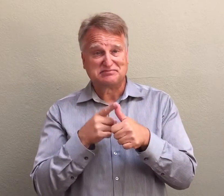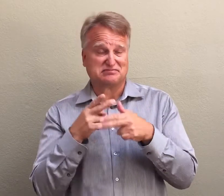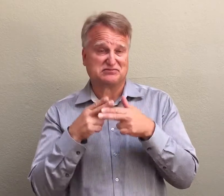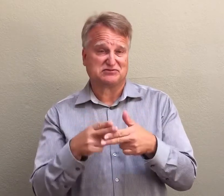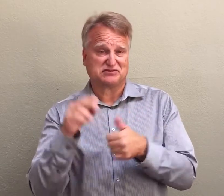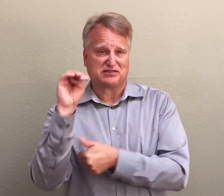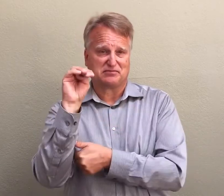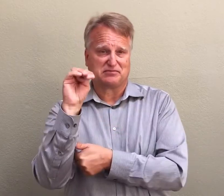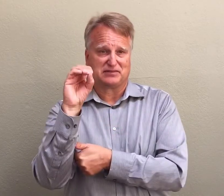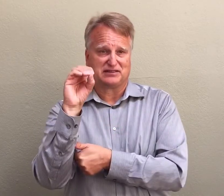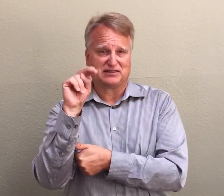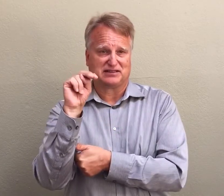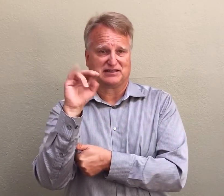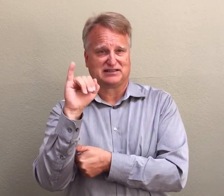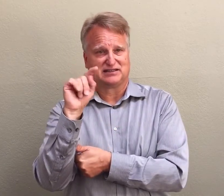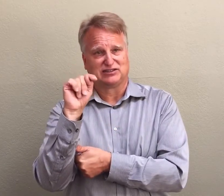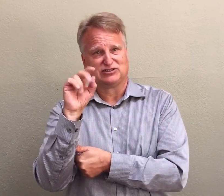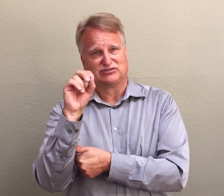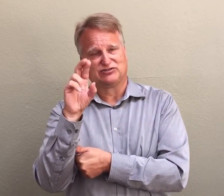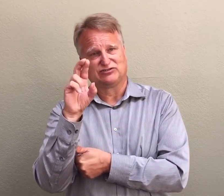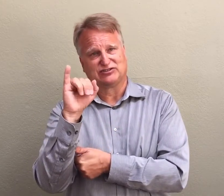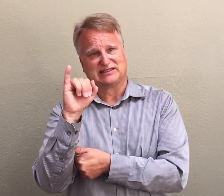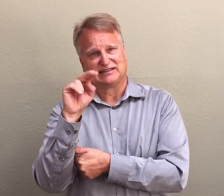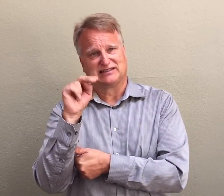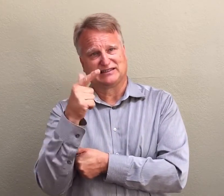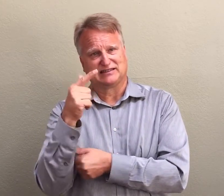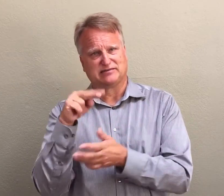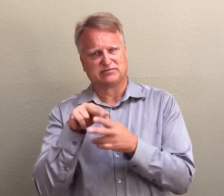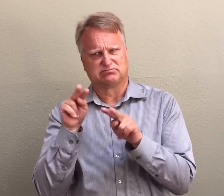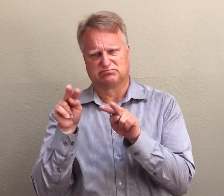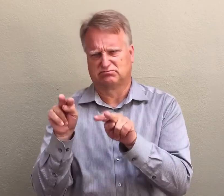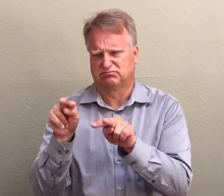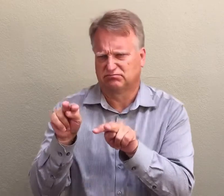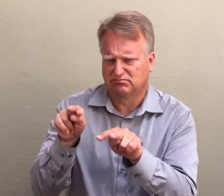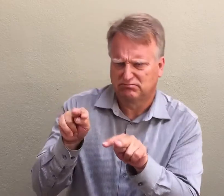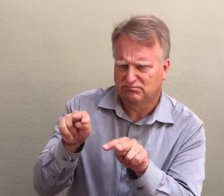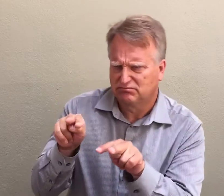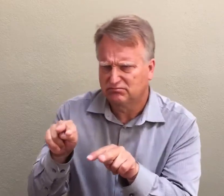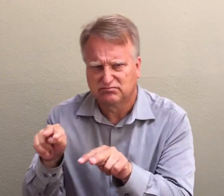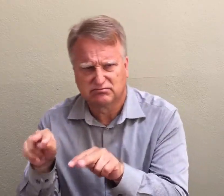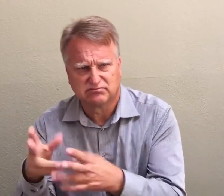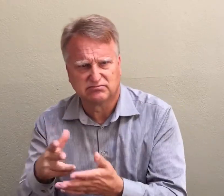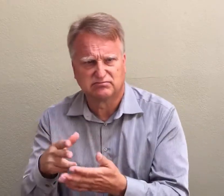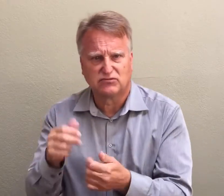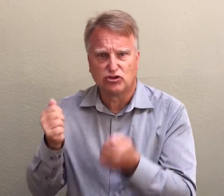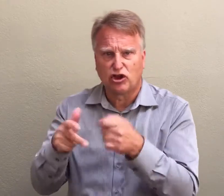The first is monitoring to make sure the job is done right.